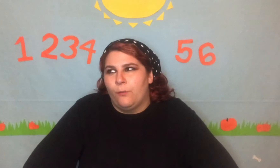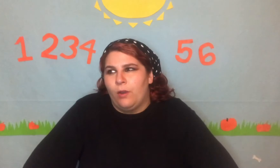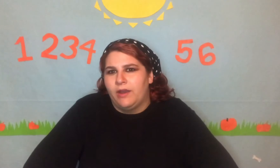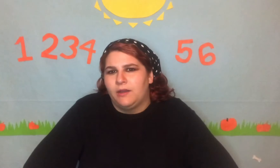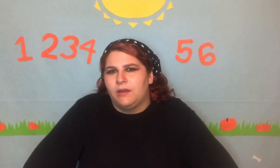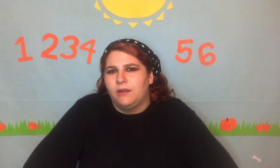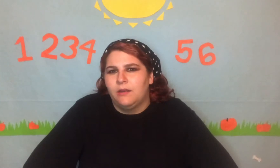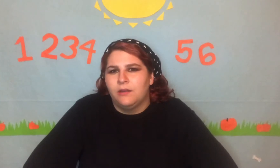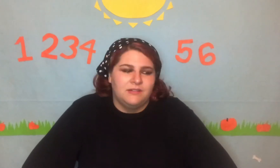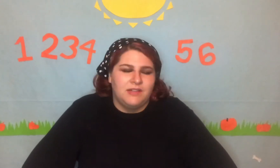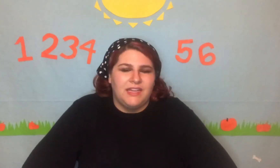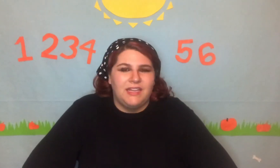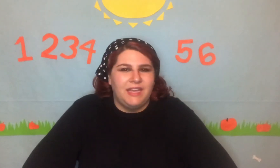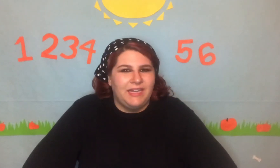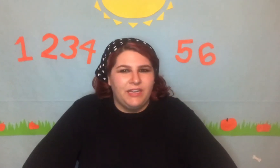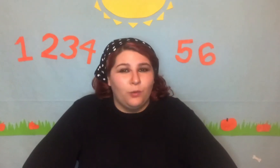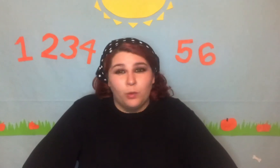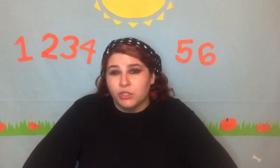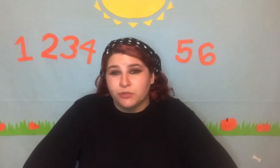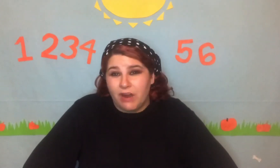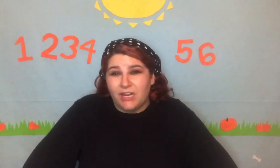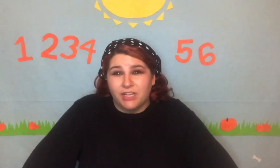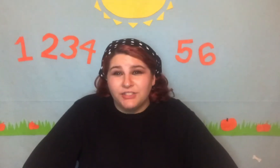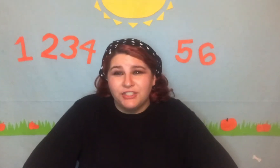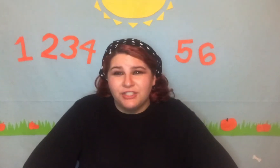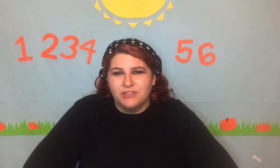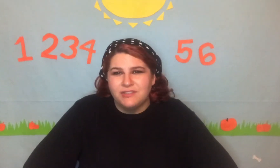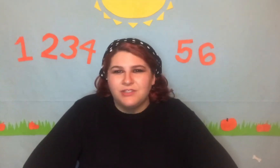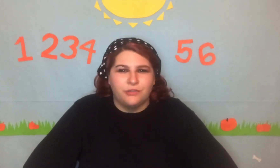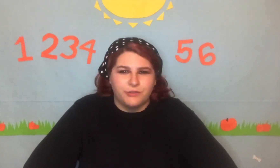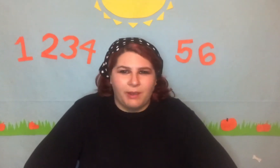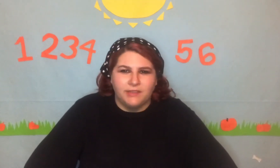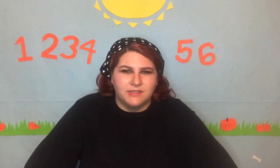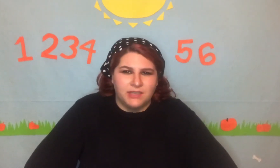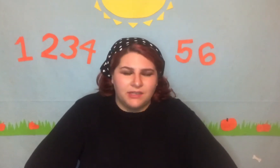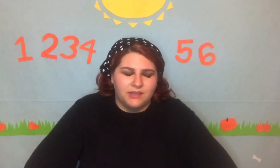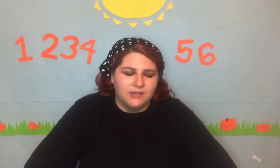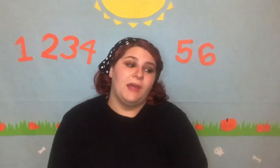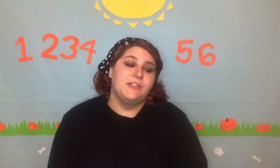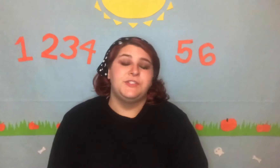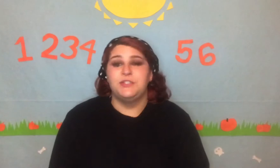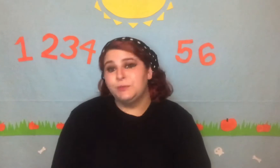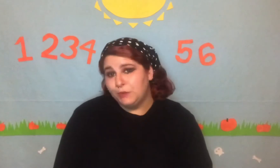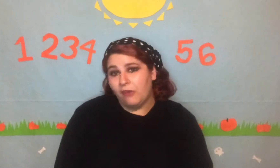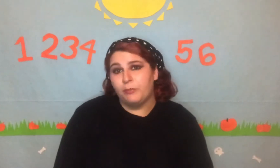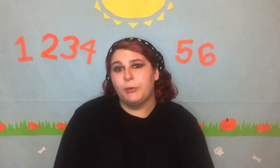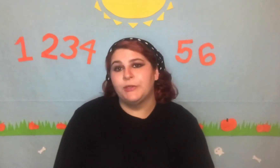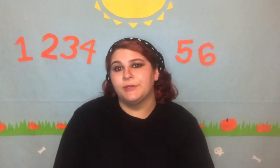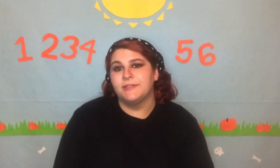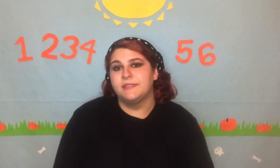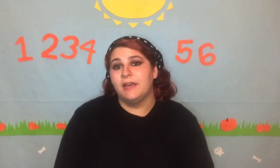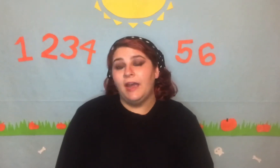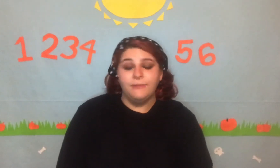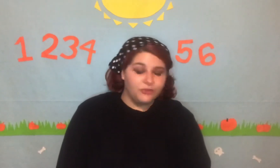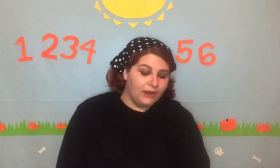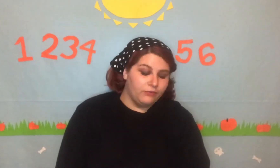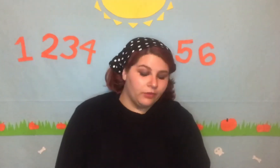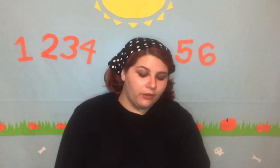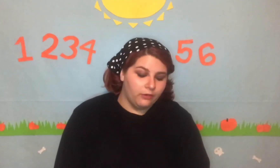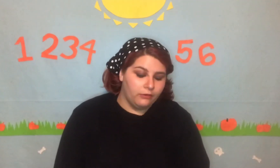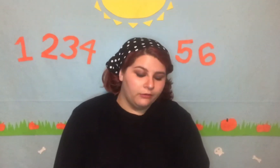whited. Like he can't eat horseradish, it's too spicy. I do love portals and time travel though,